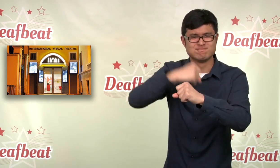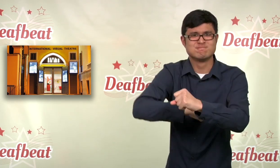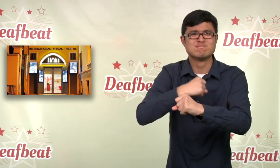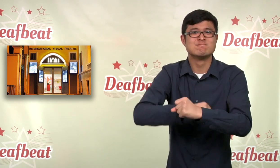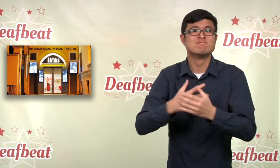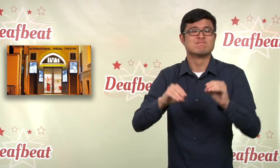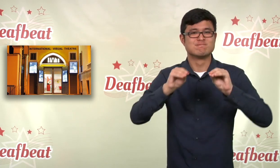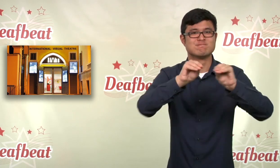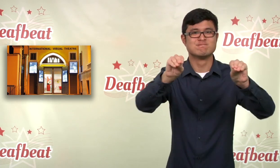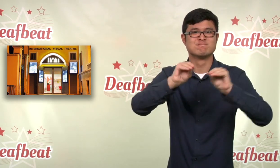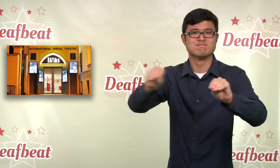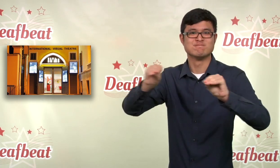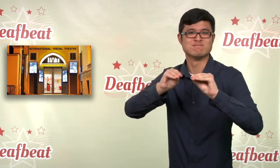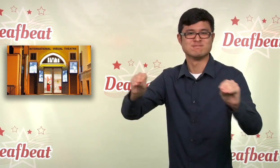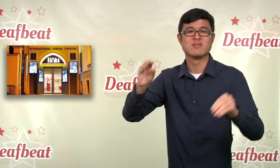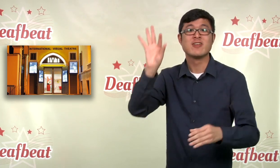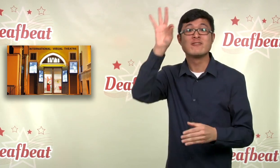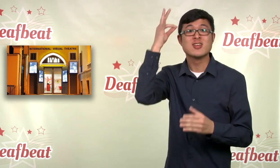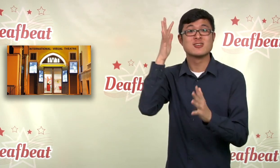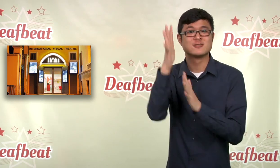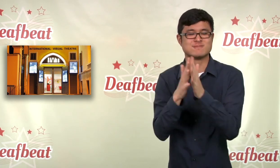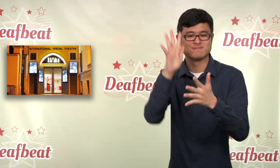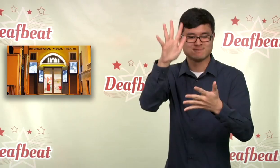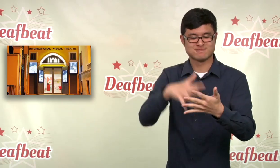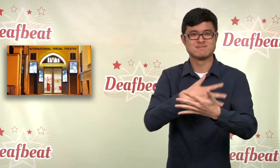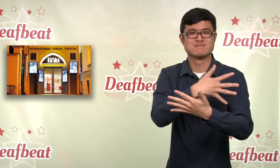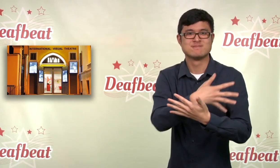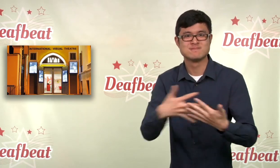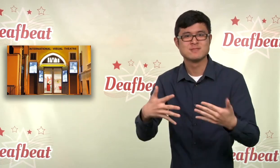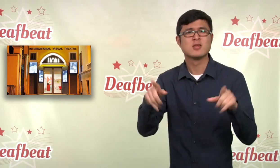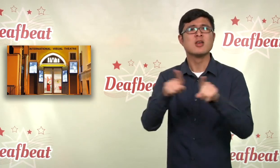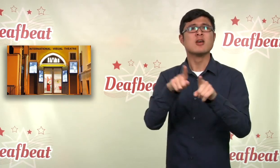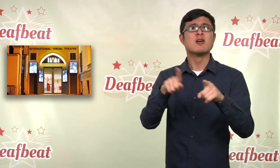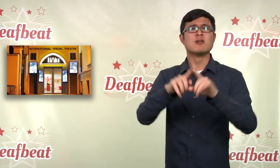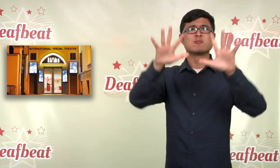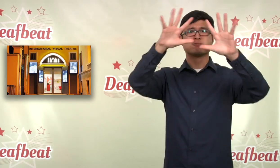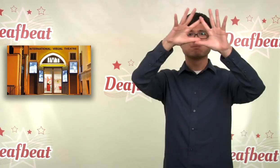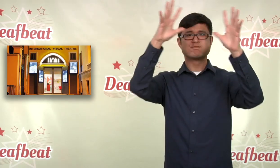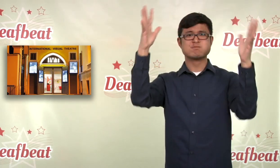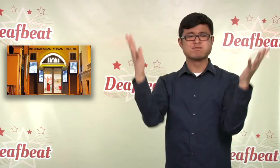Sign Language (FSL) is International Visual Theatre. They